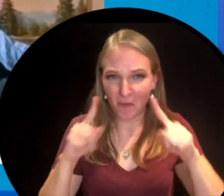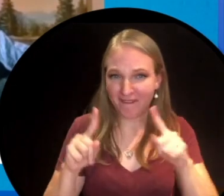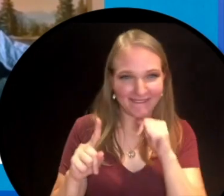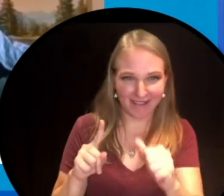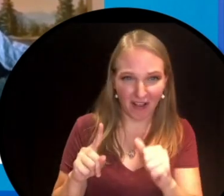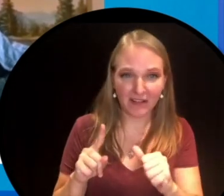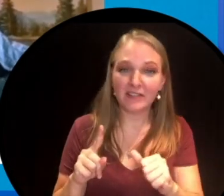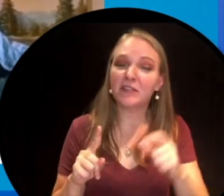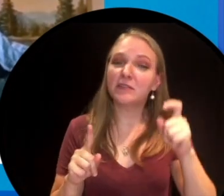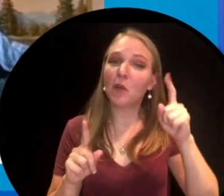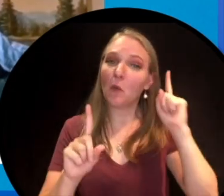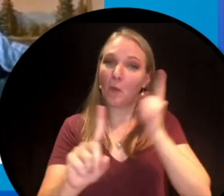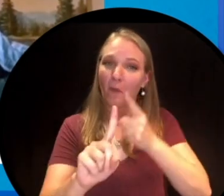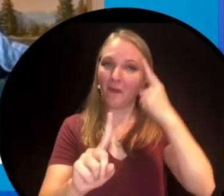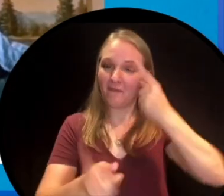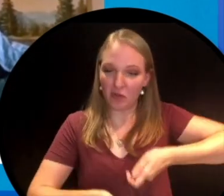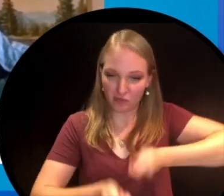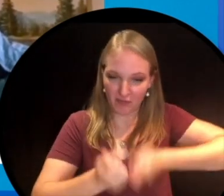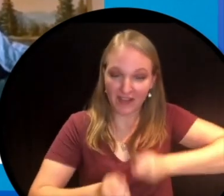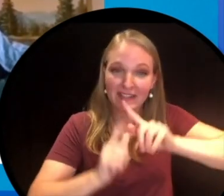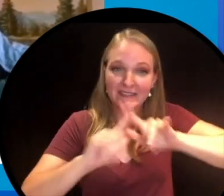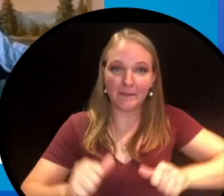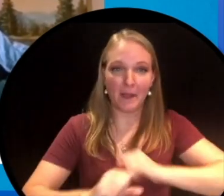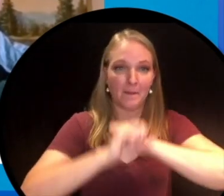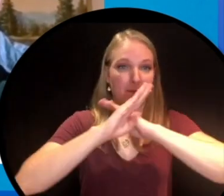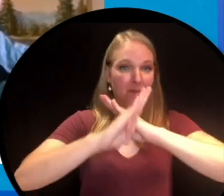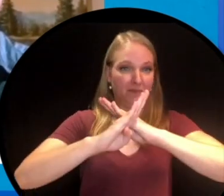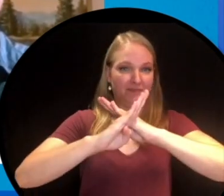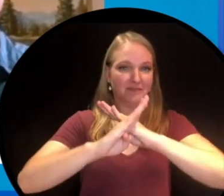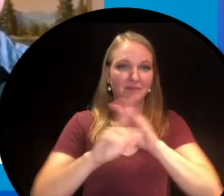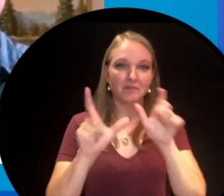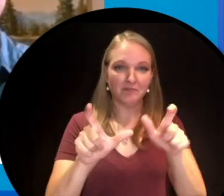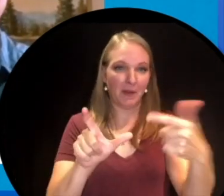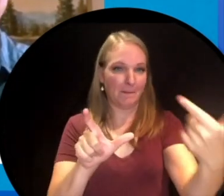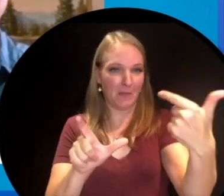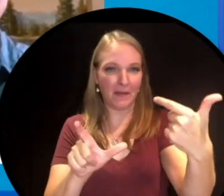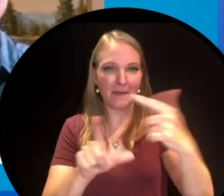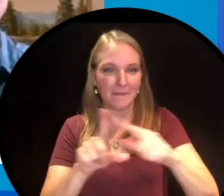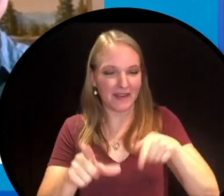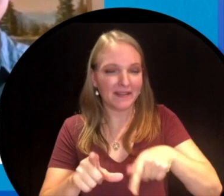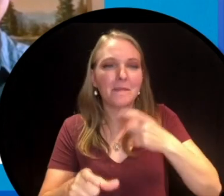time allow you to dig a trench. Unfortunately the metal wasn't heavy enough to stop a bullet